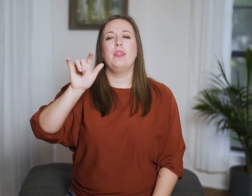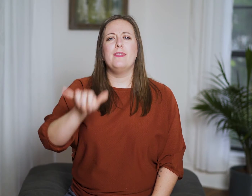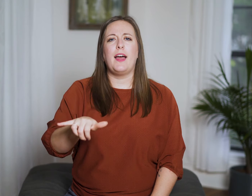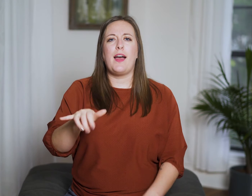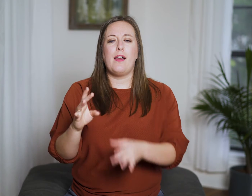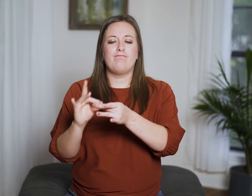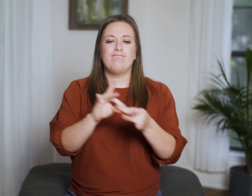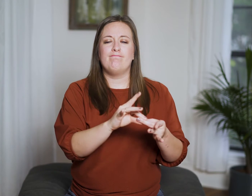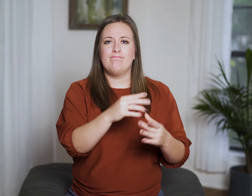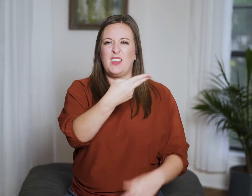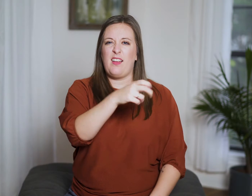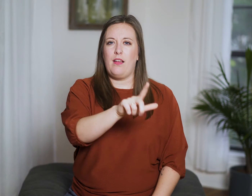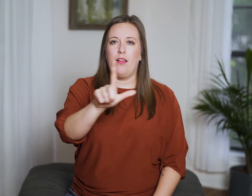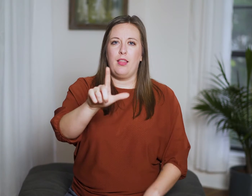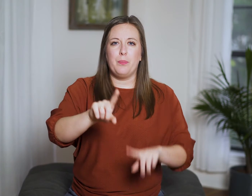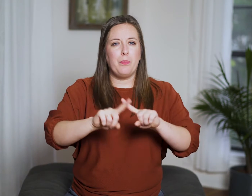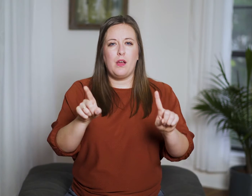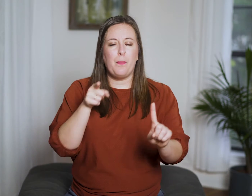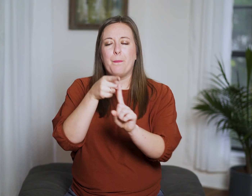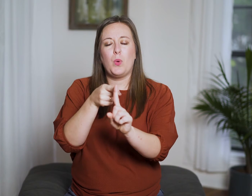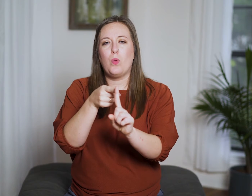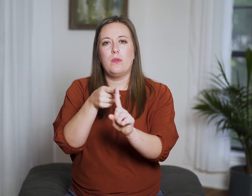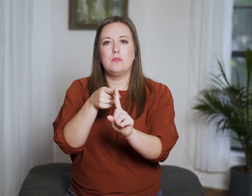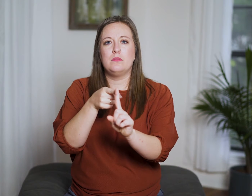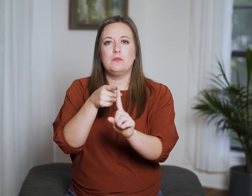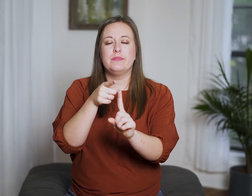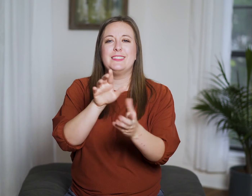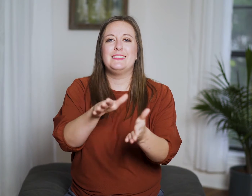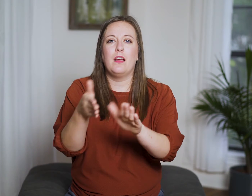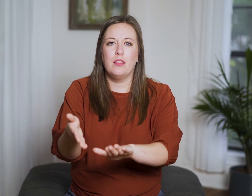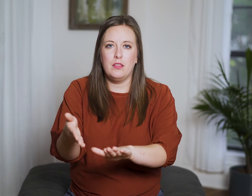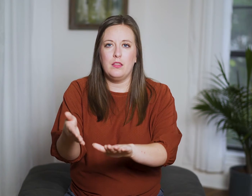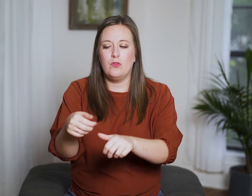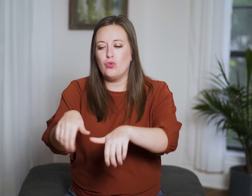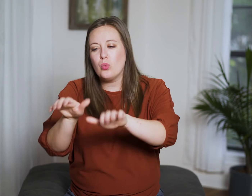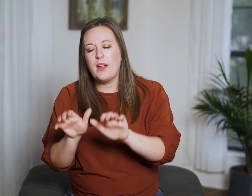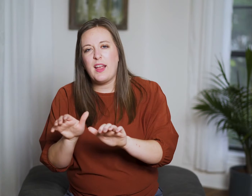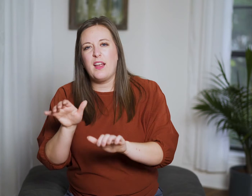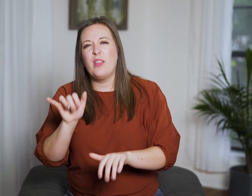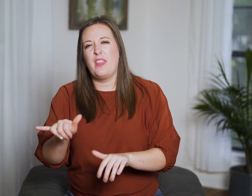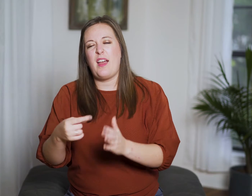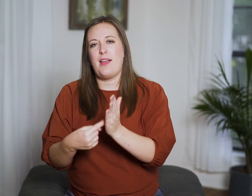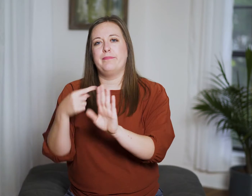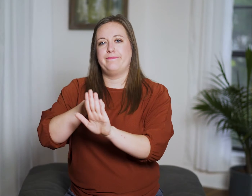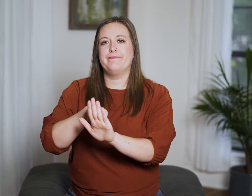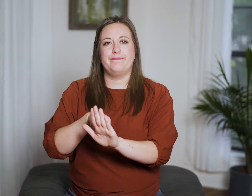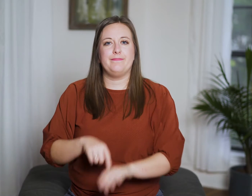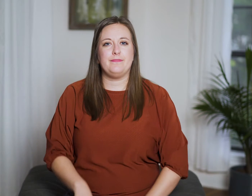as a reference to “hell”, but it points more to death or the grave.